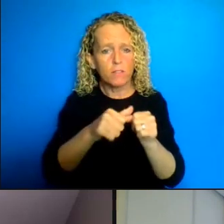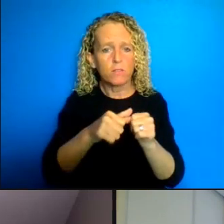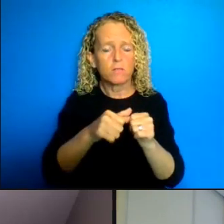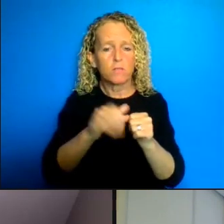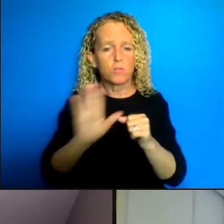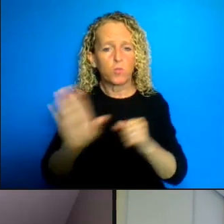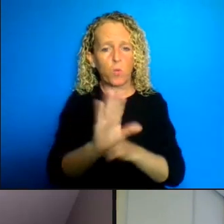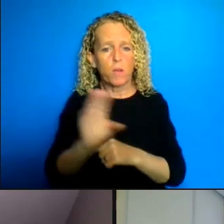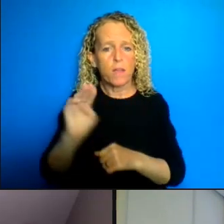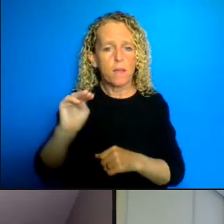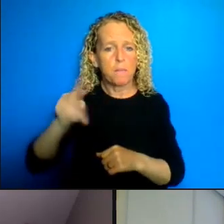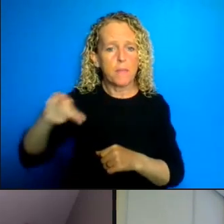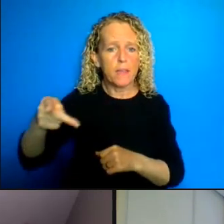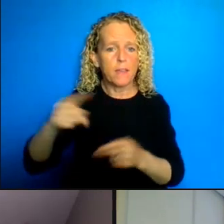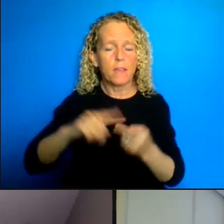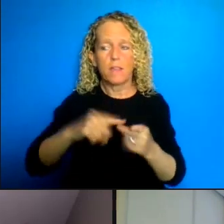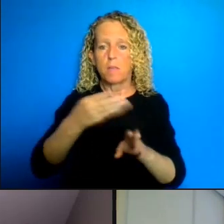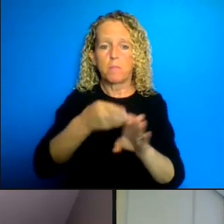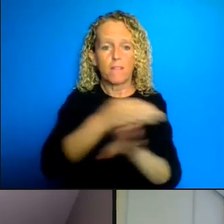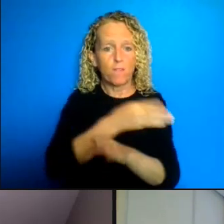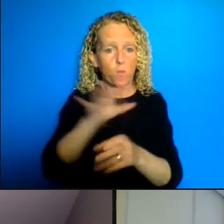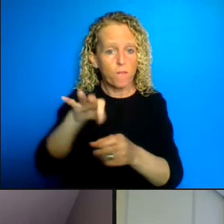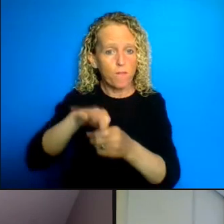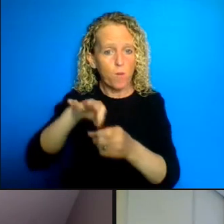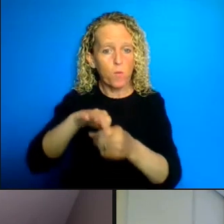casting a vote whether it's provisionally or federally, you should